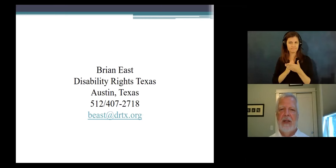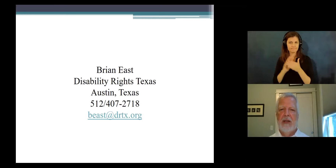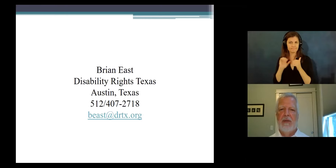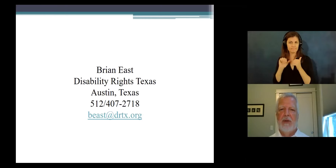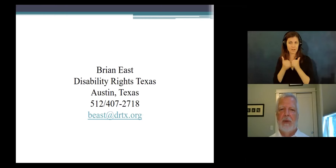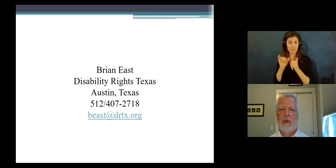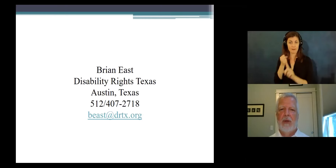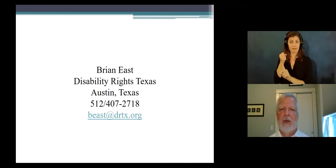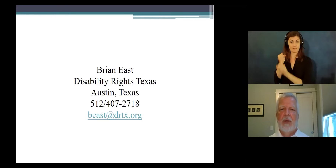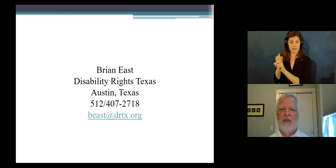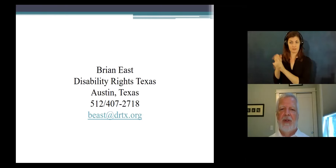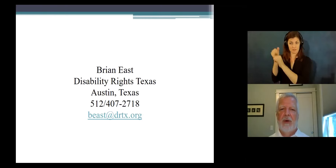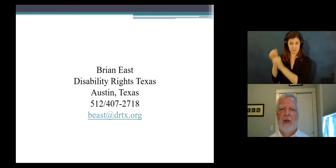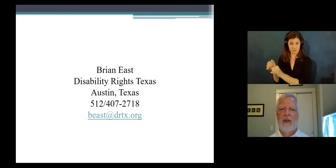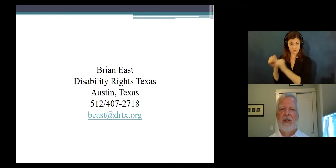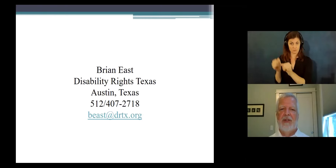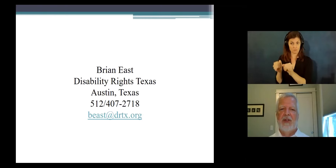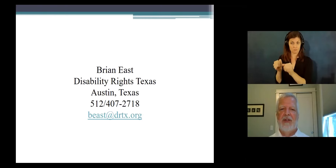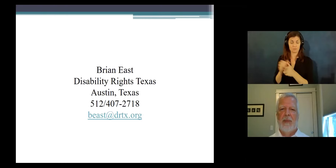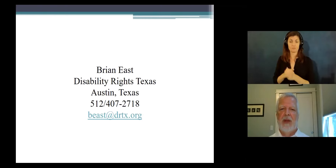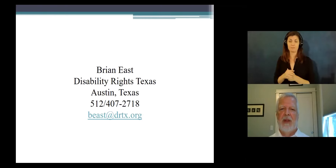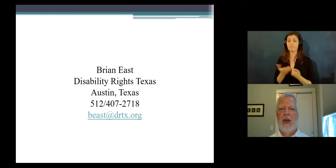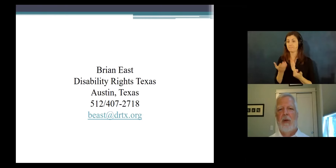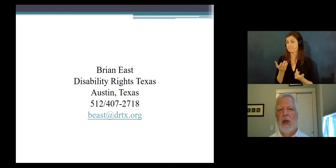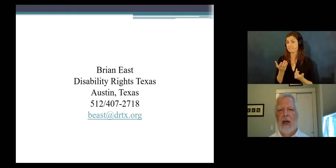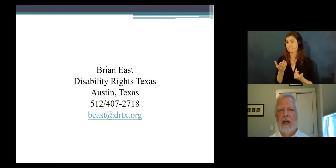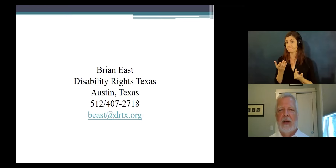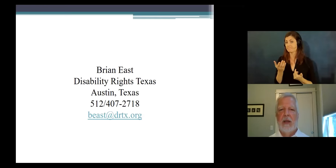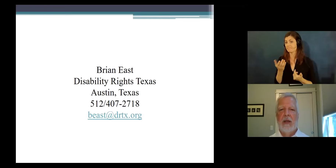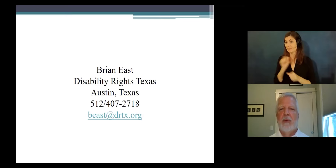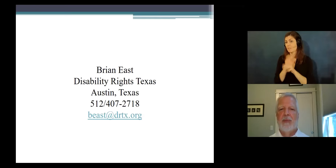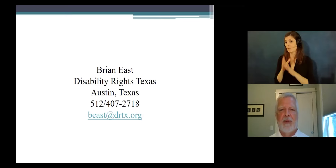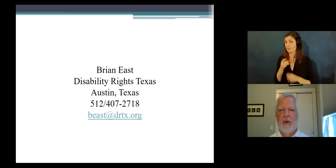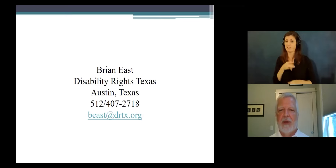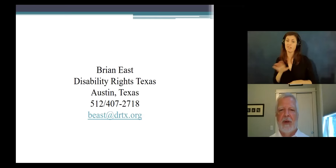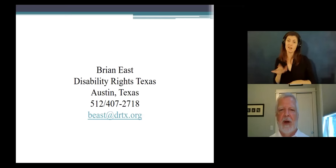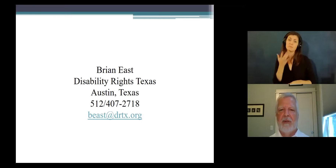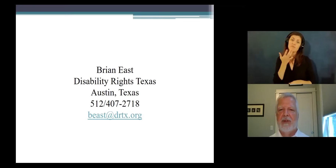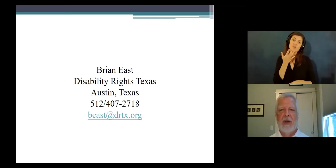individual so is this just something they don't like they would prefer to be in the office to kind